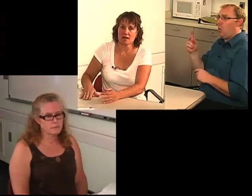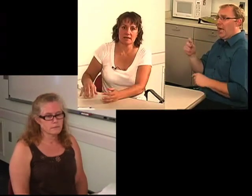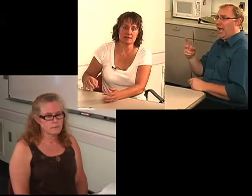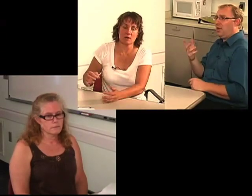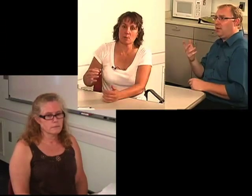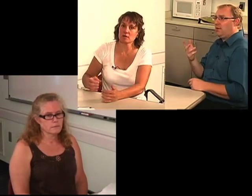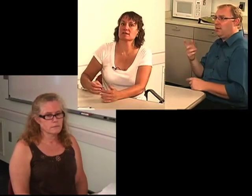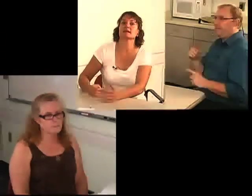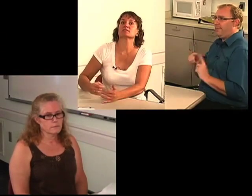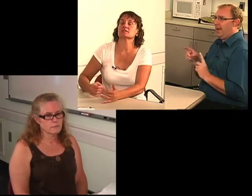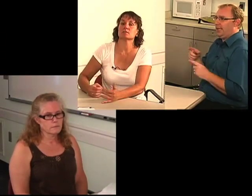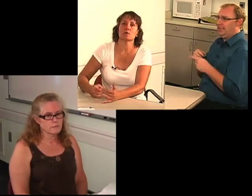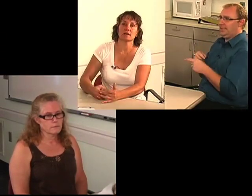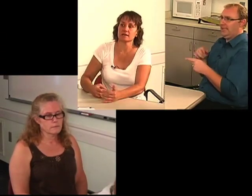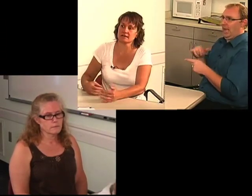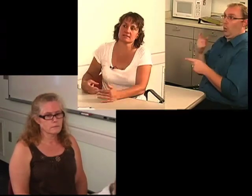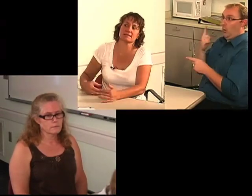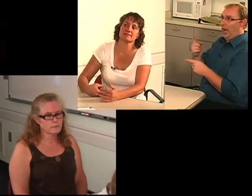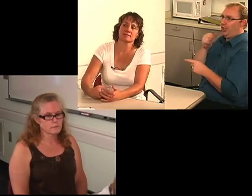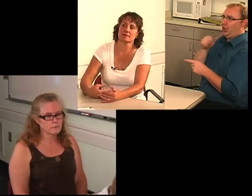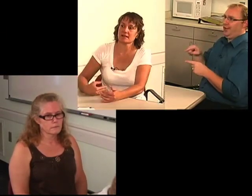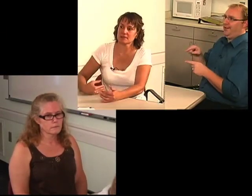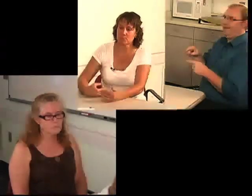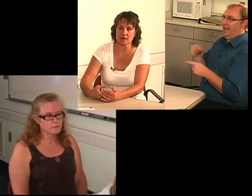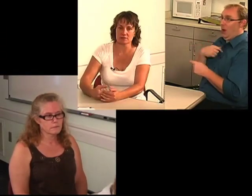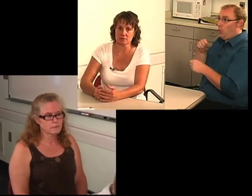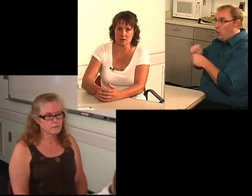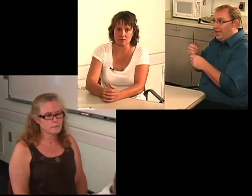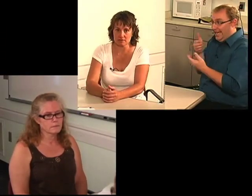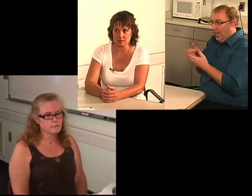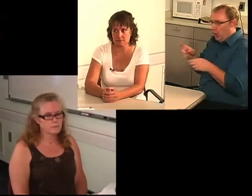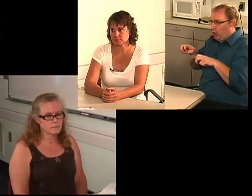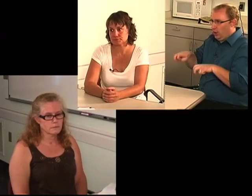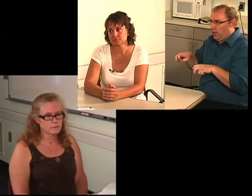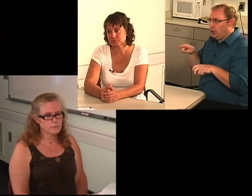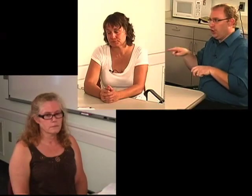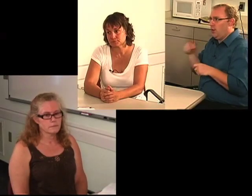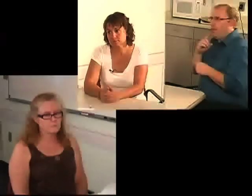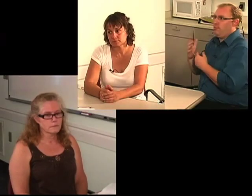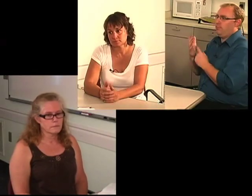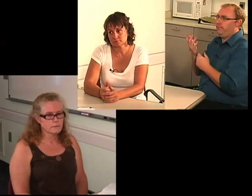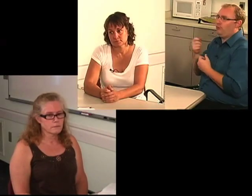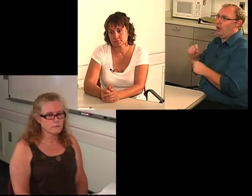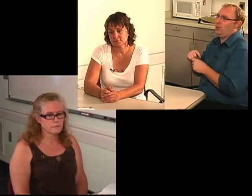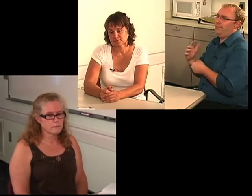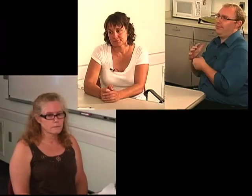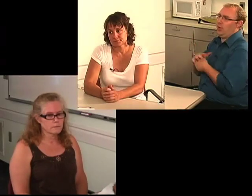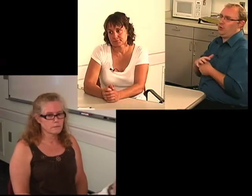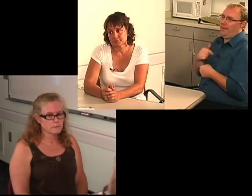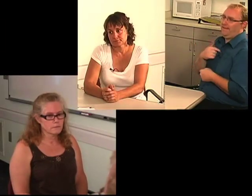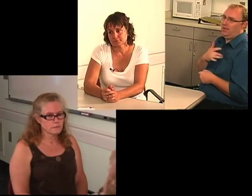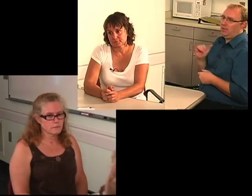I work next to the one and I just had the pressure all the time.